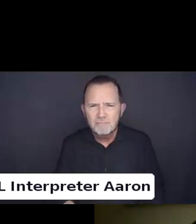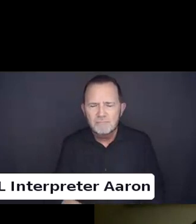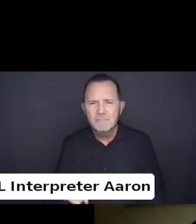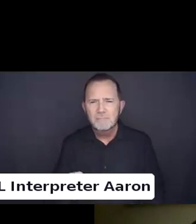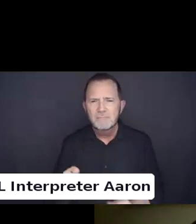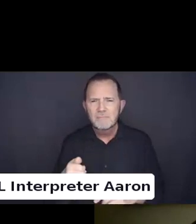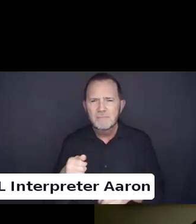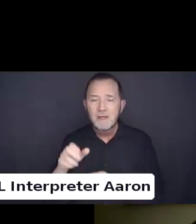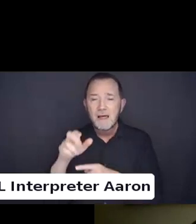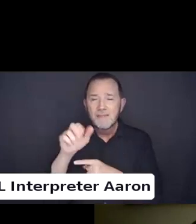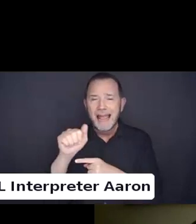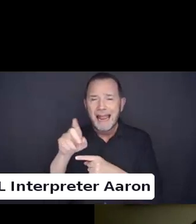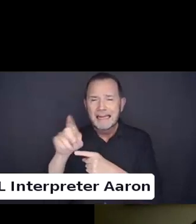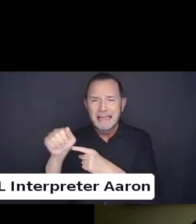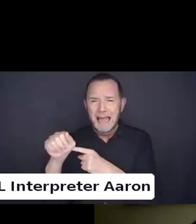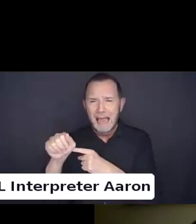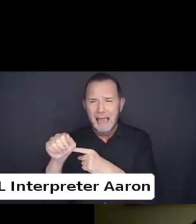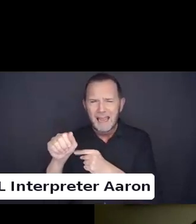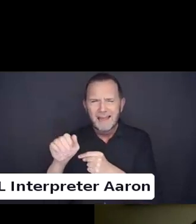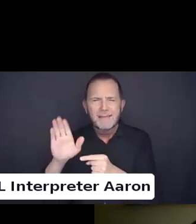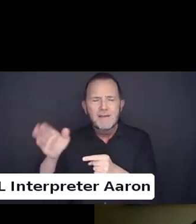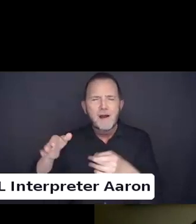Decisions under the ADA?